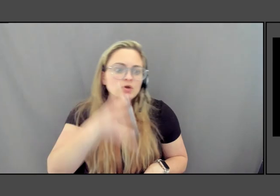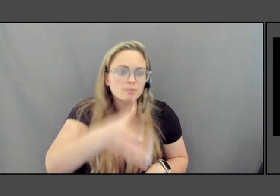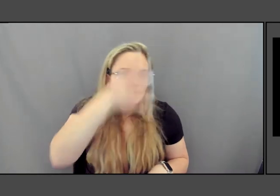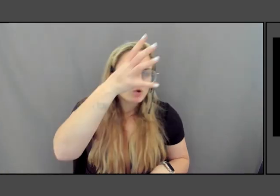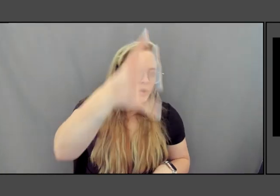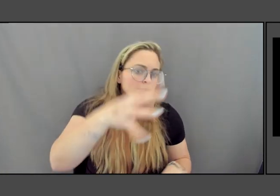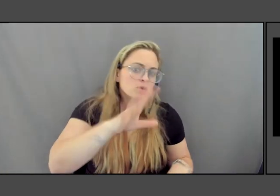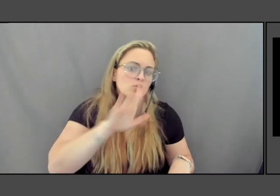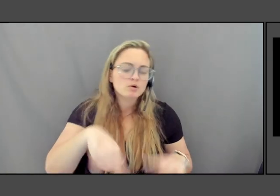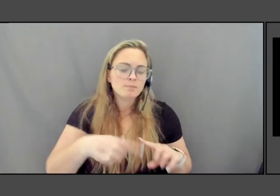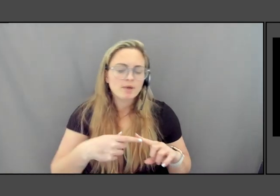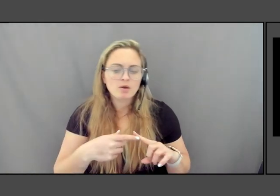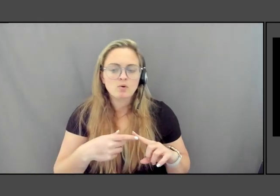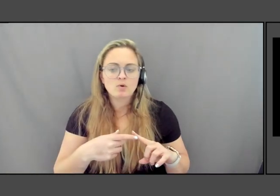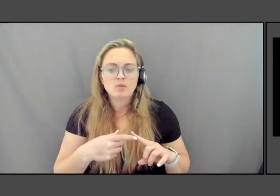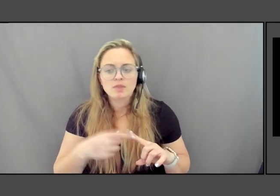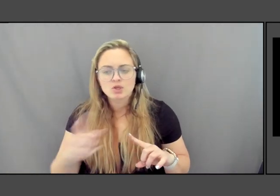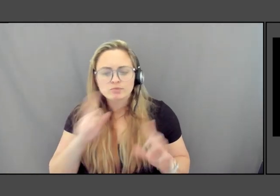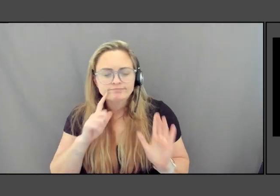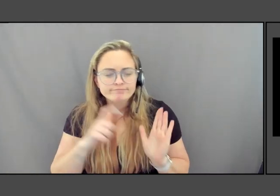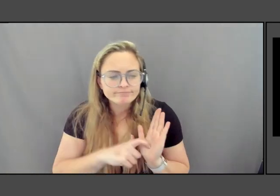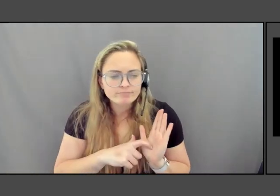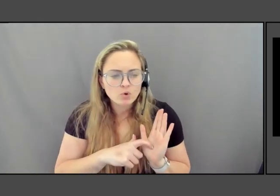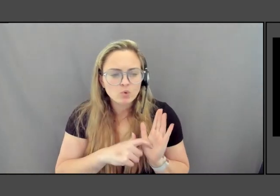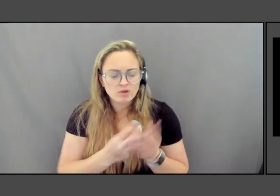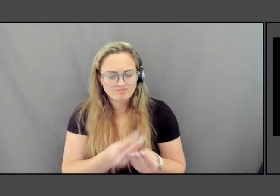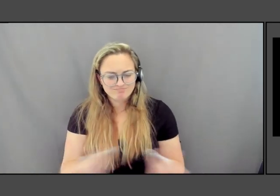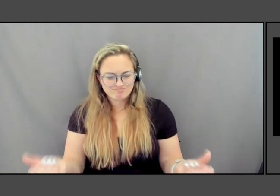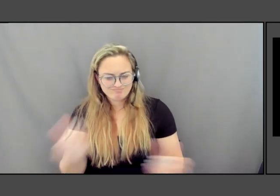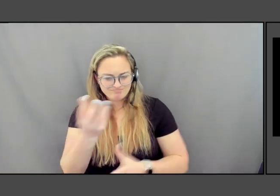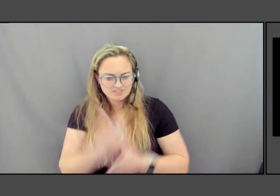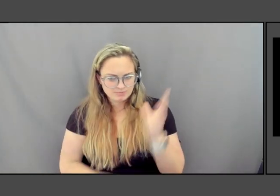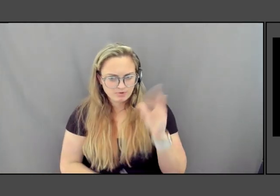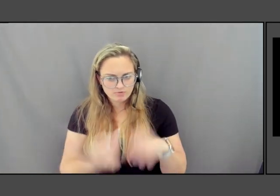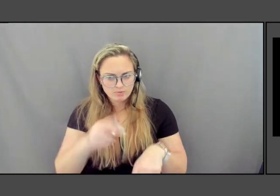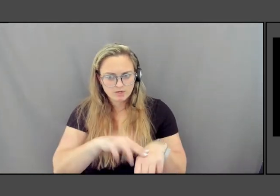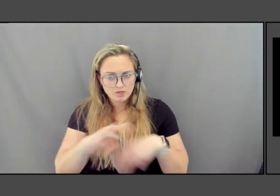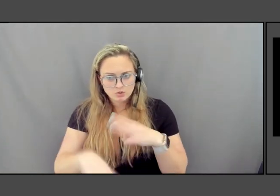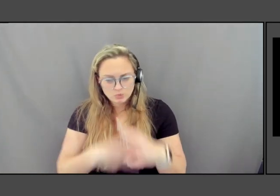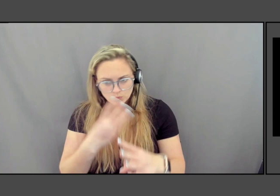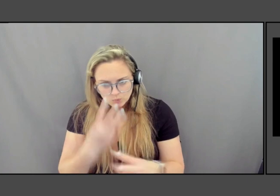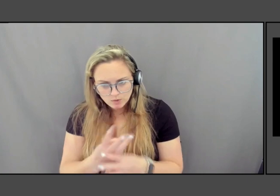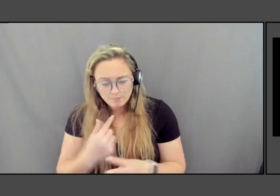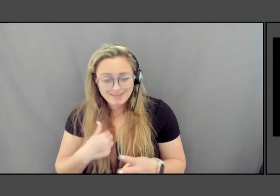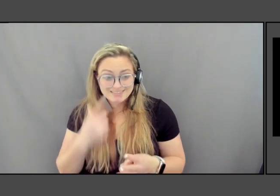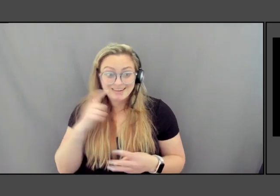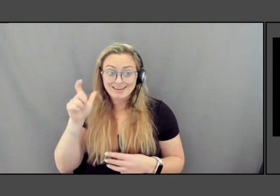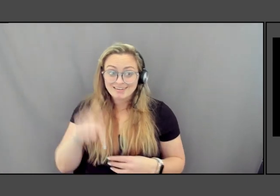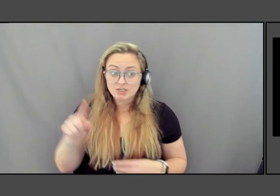that you've noticed, diminish or disappear from the natural world. Because I need you to connect to nature